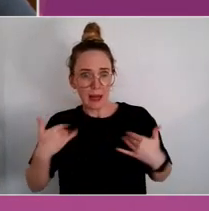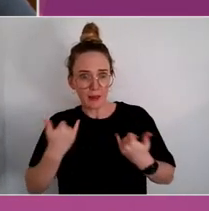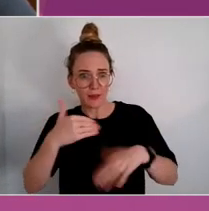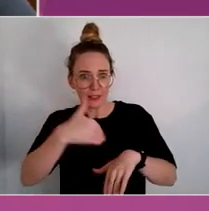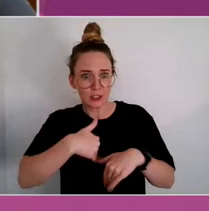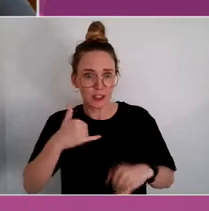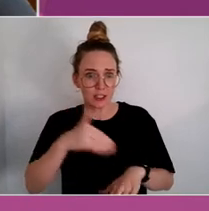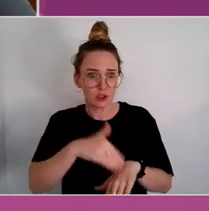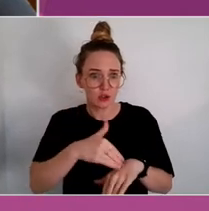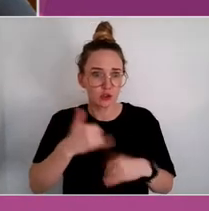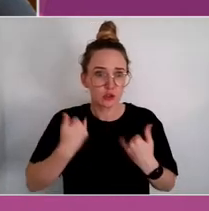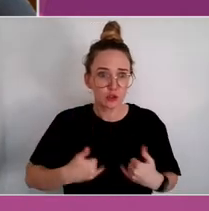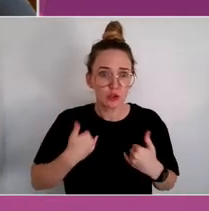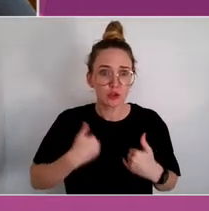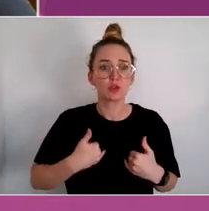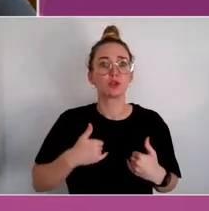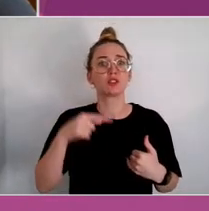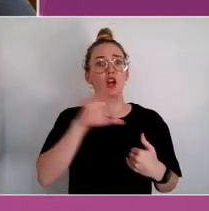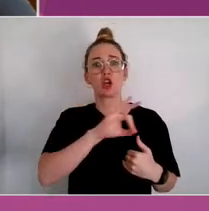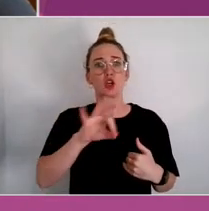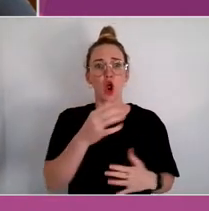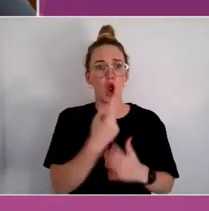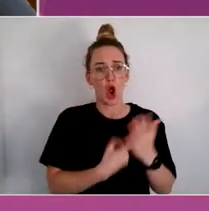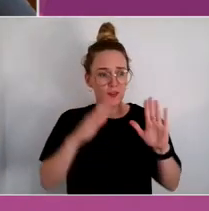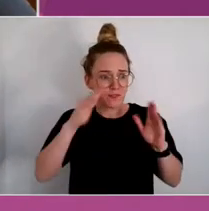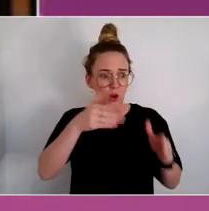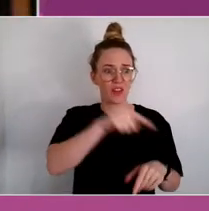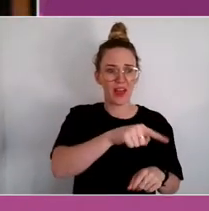That spans right across all aspects of diversity and inclusion.